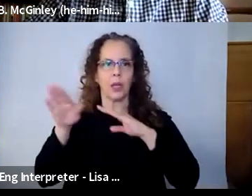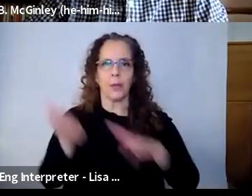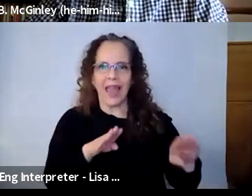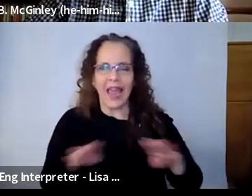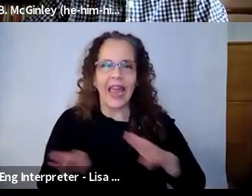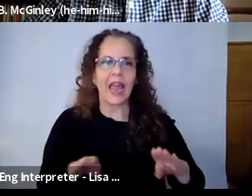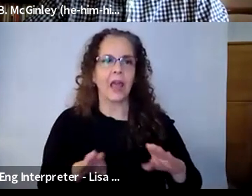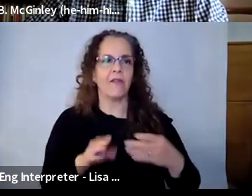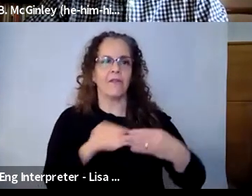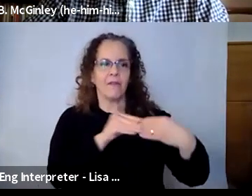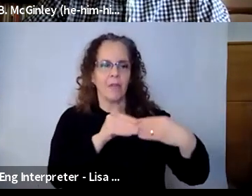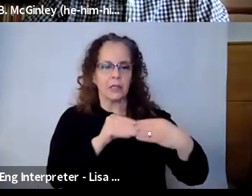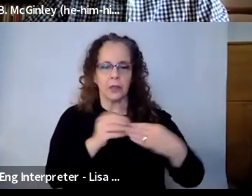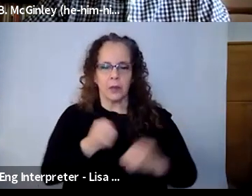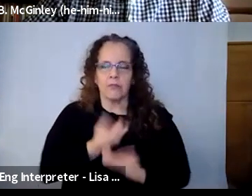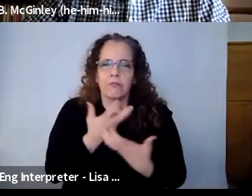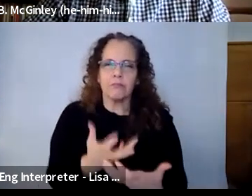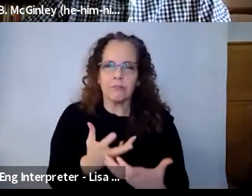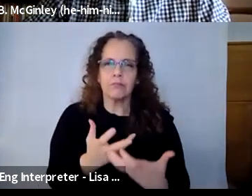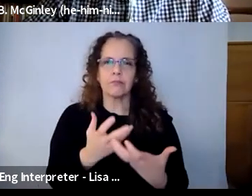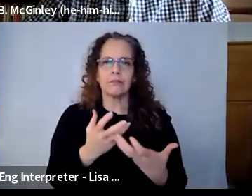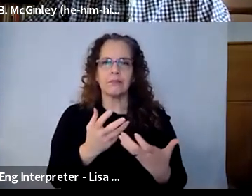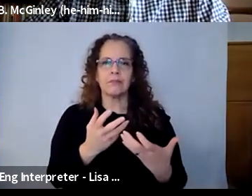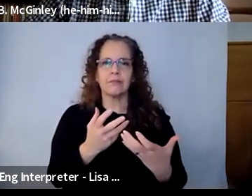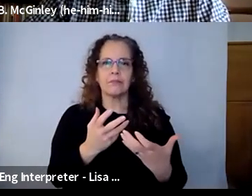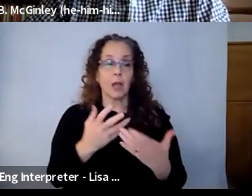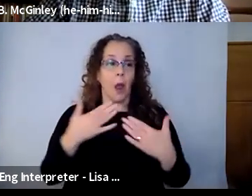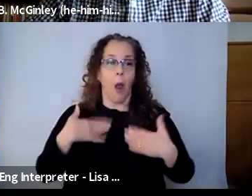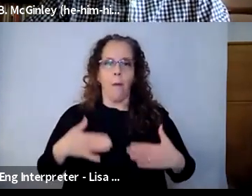ourselves, and just live our entire bodies to what it is that